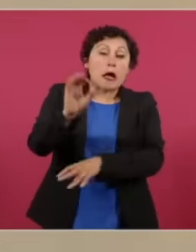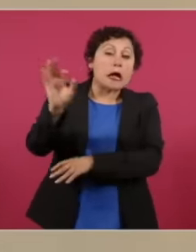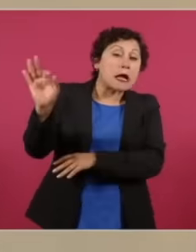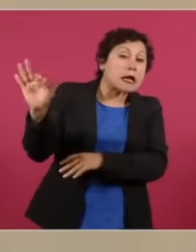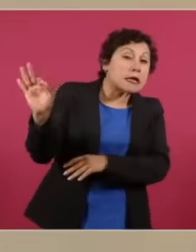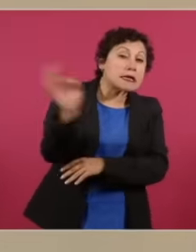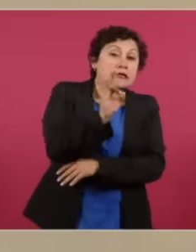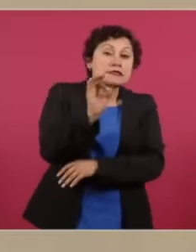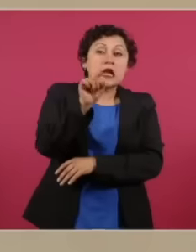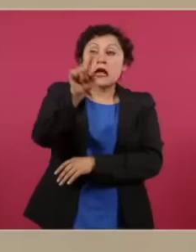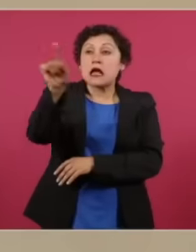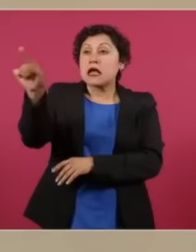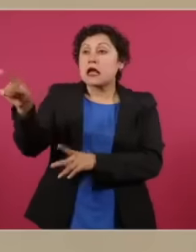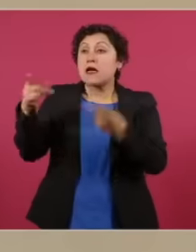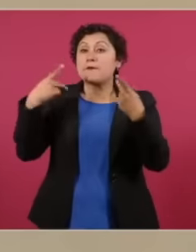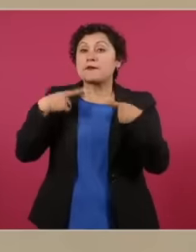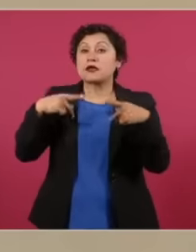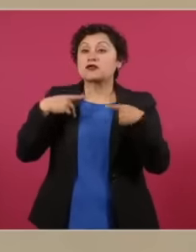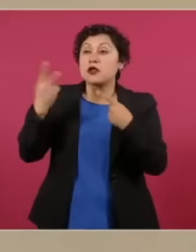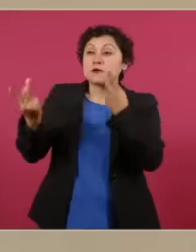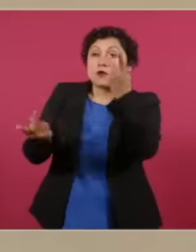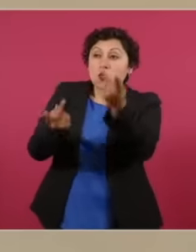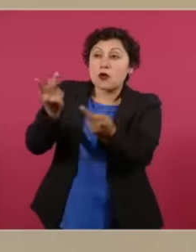hid their preference for the